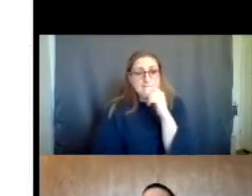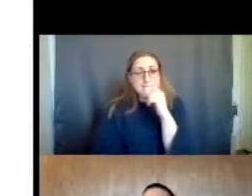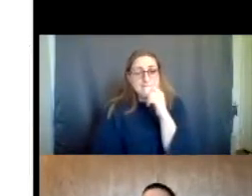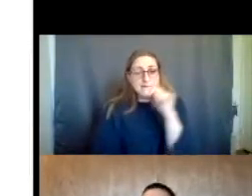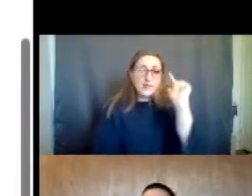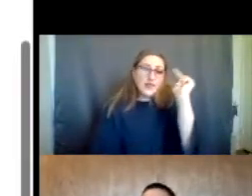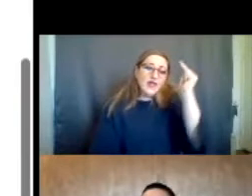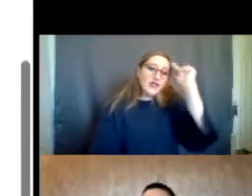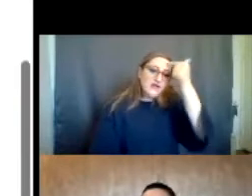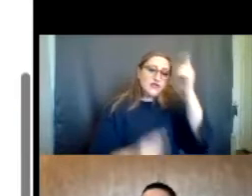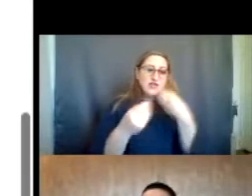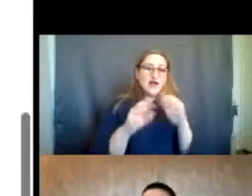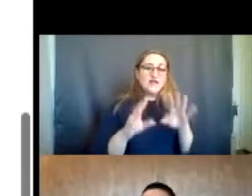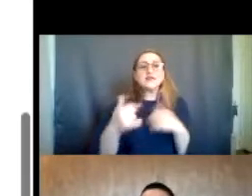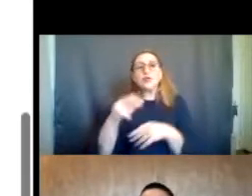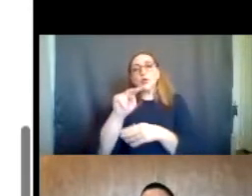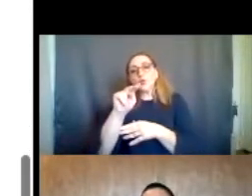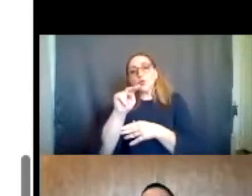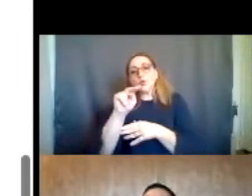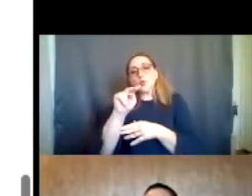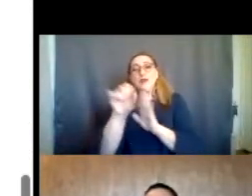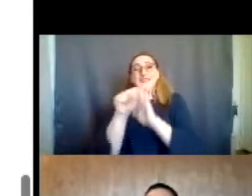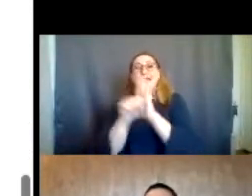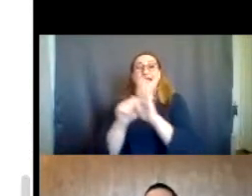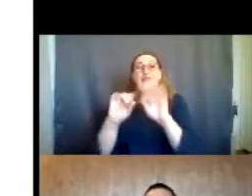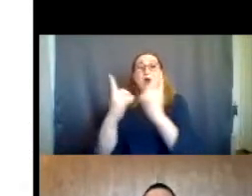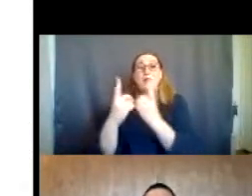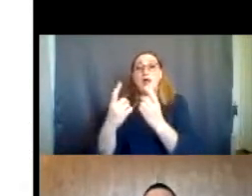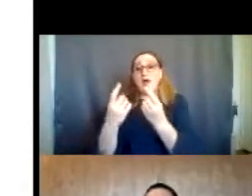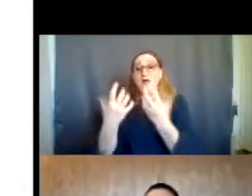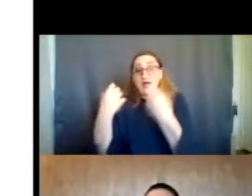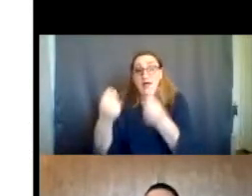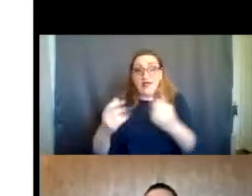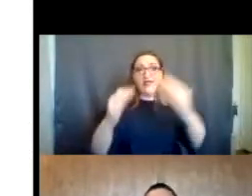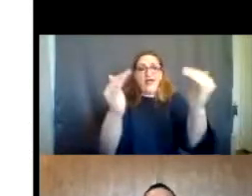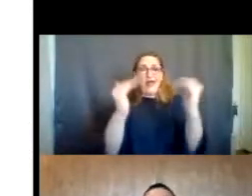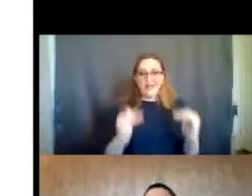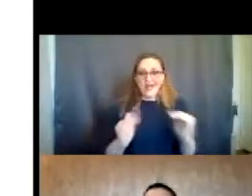the Governor's Office and the New York State Department of Health. And at